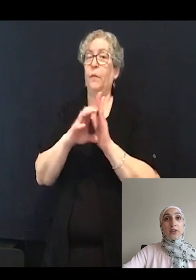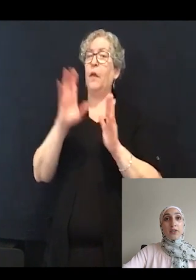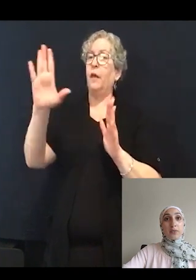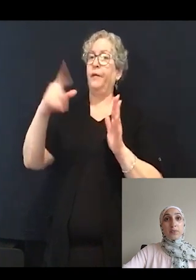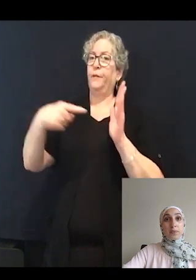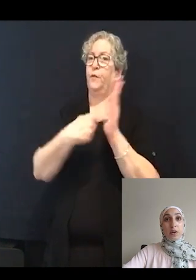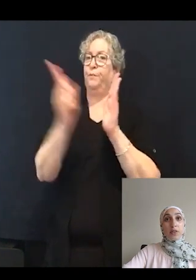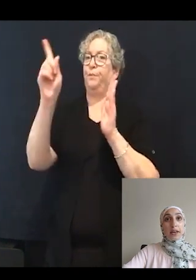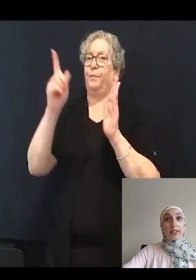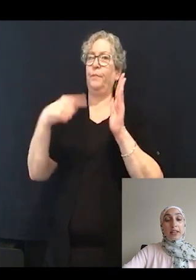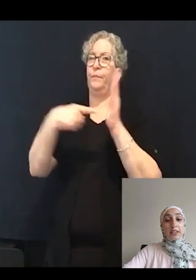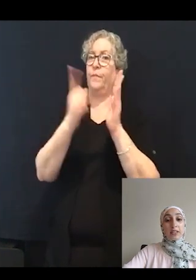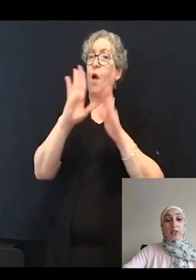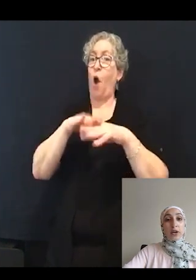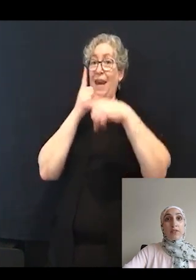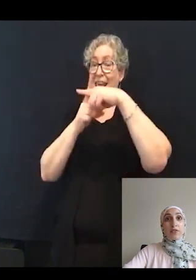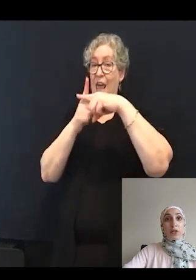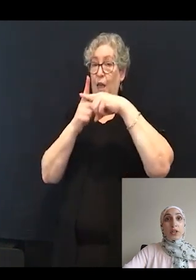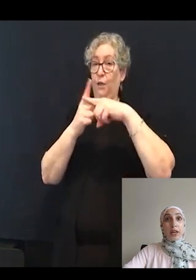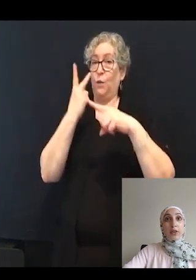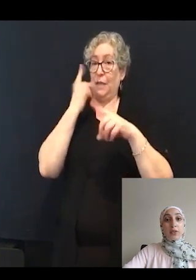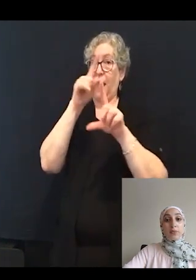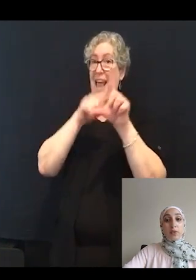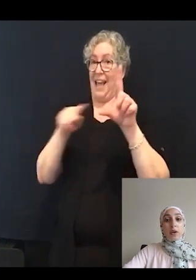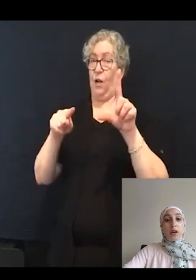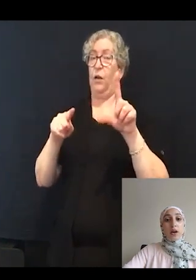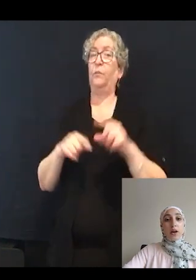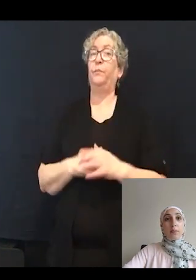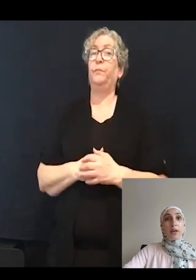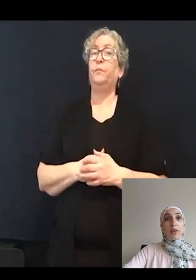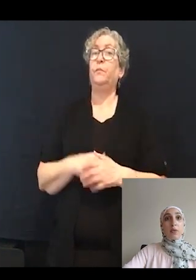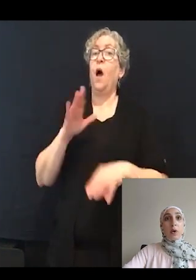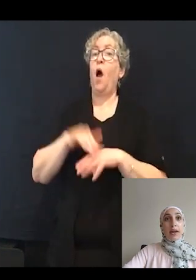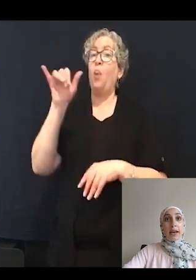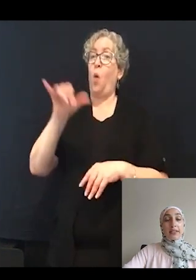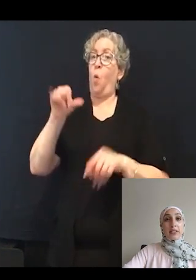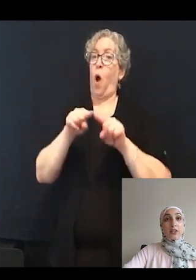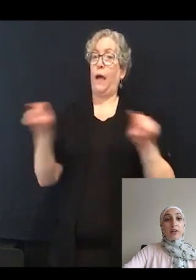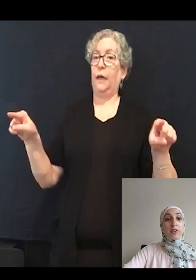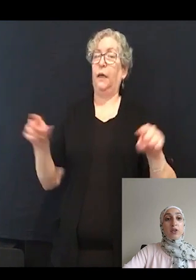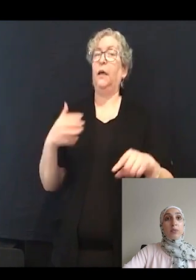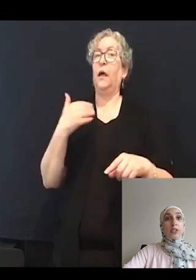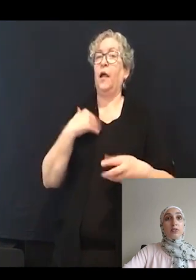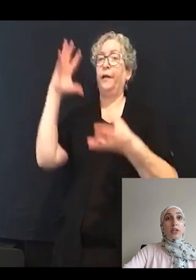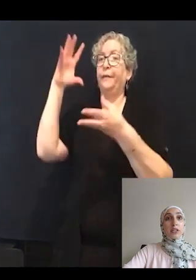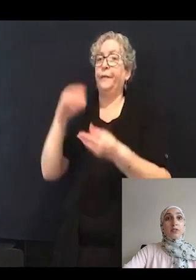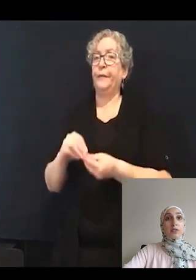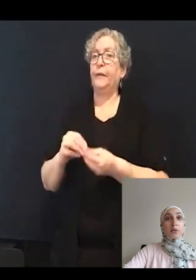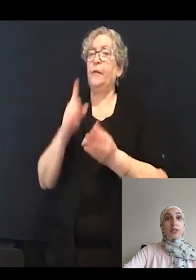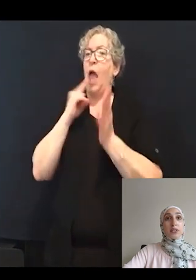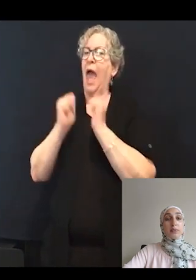On the x-axis, you have turning angle and on the y-axis, you have the cumulative relative frequency.